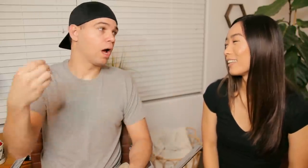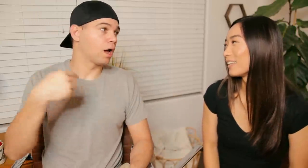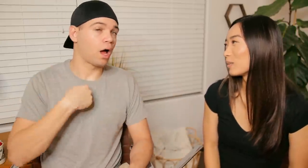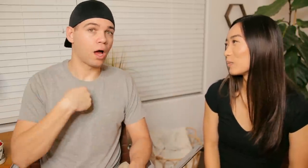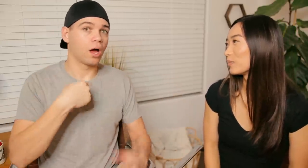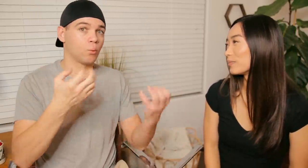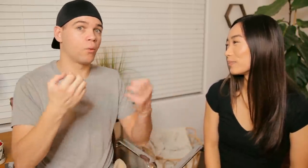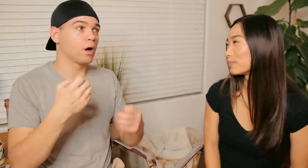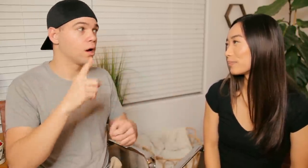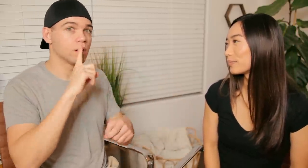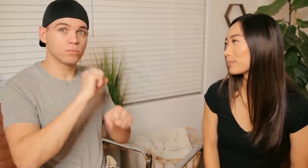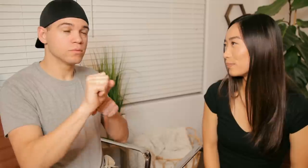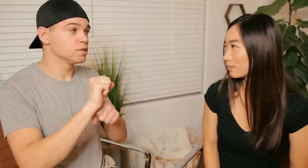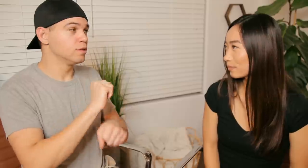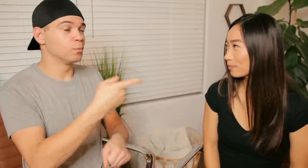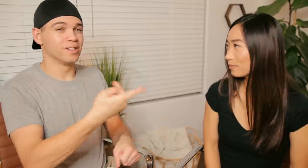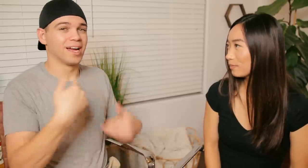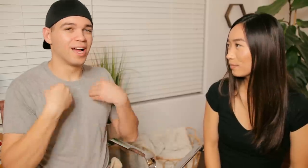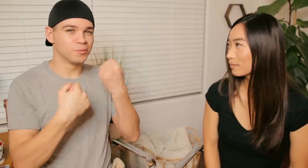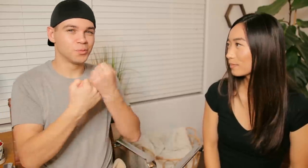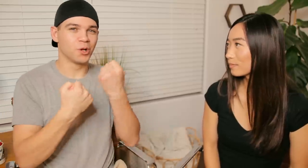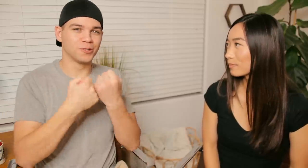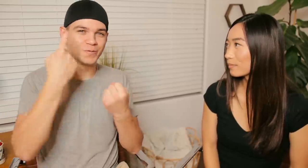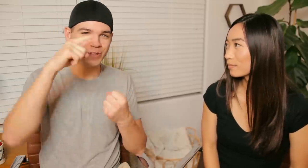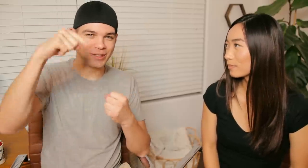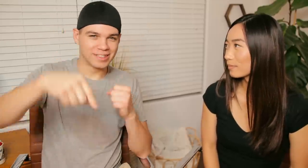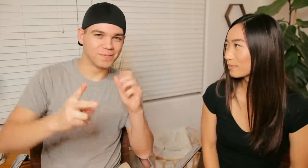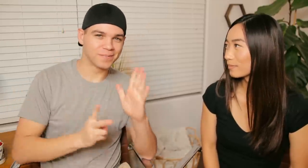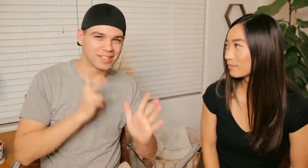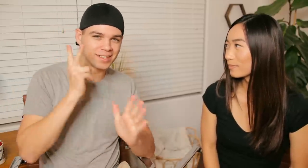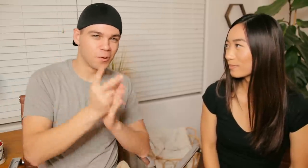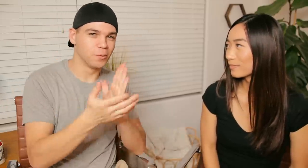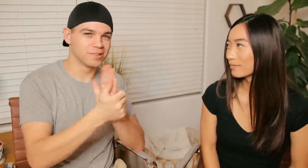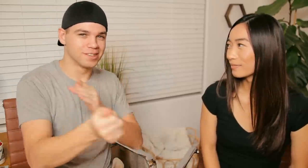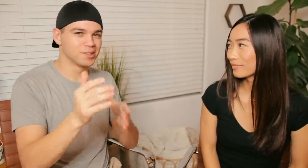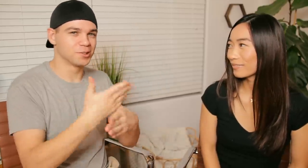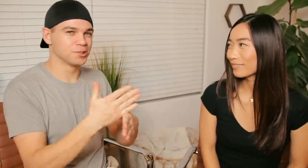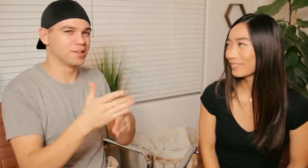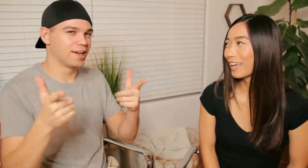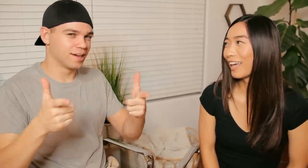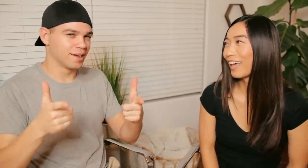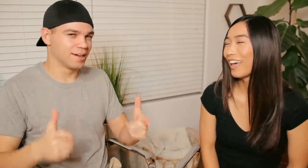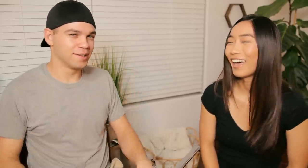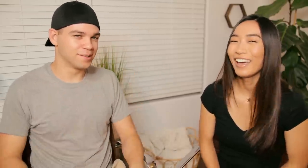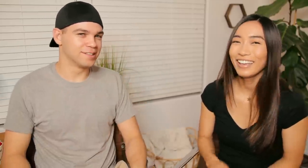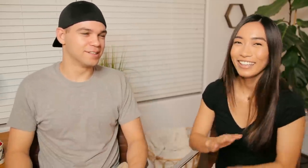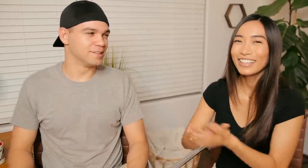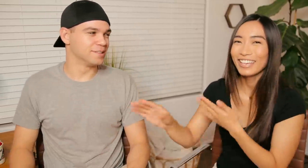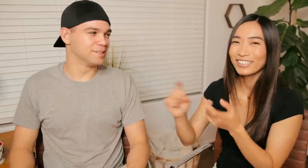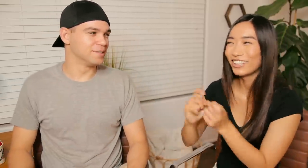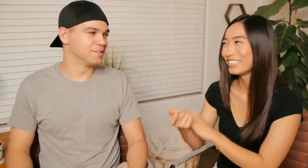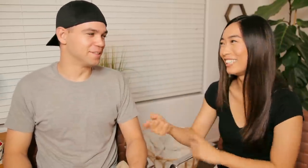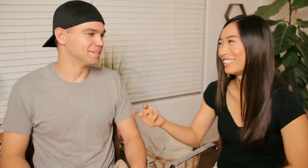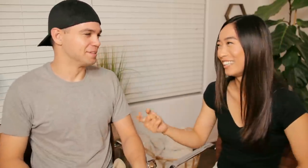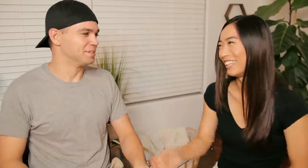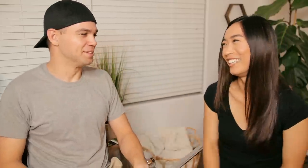I want to say tru biz we have a sponsor for this video😁, *Skillshare* E: ahhah nice transition 😂